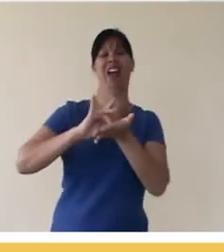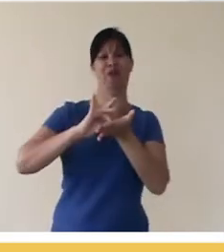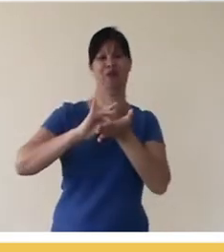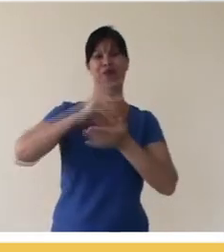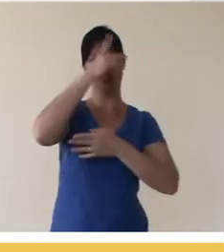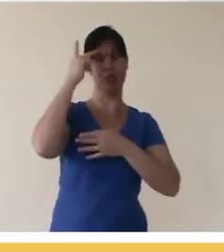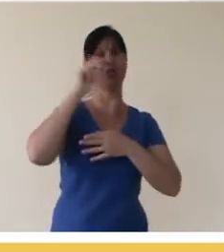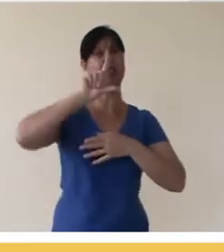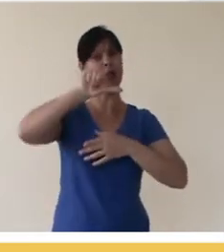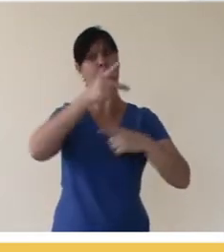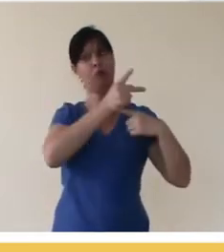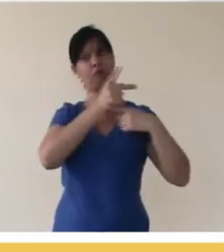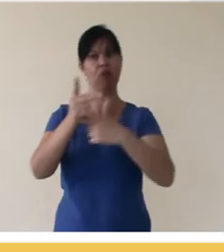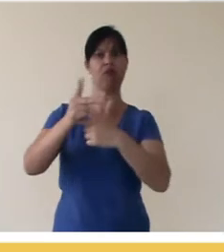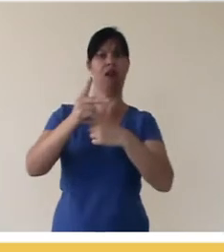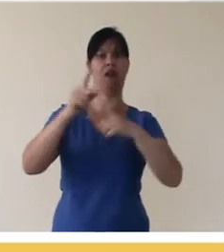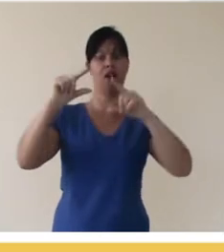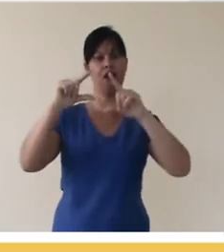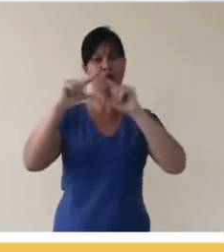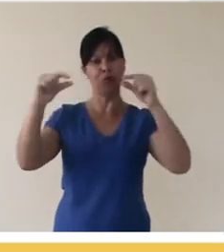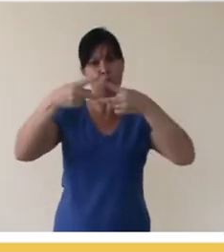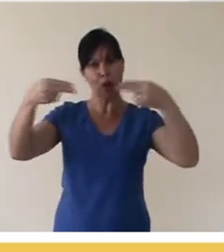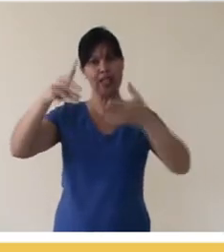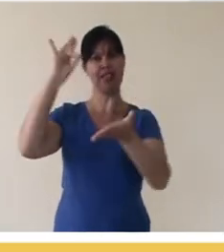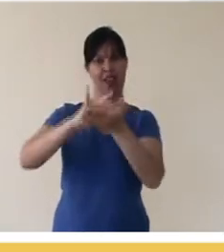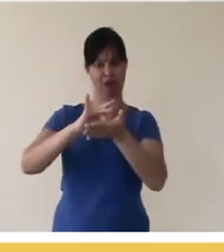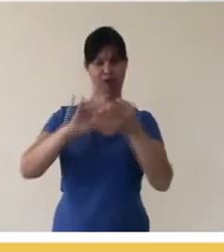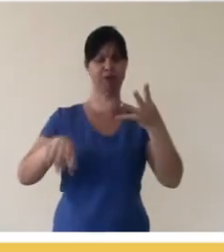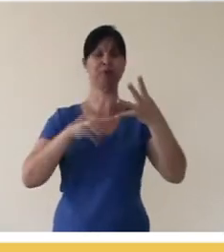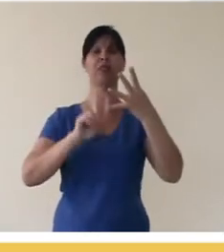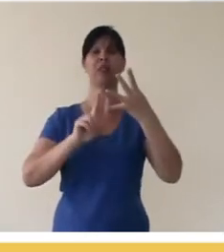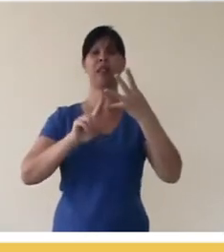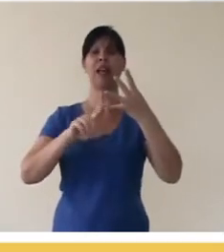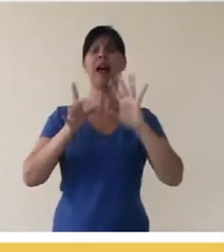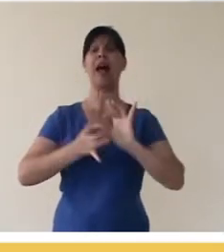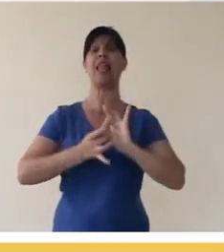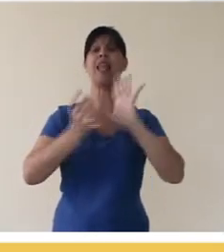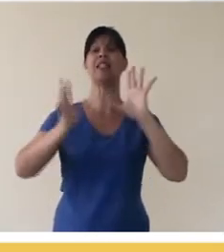that link to people so they can find it; and lastly, the license